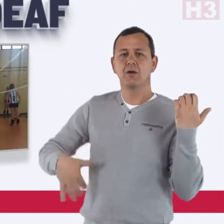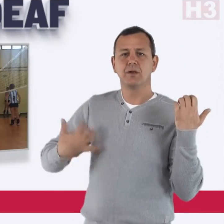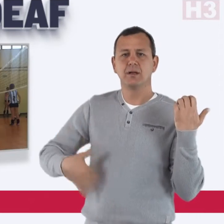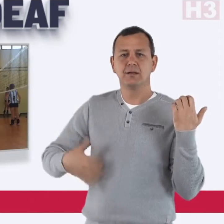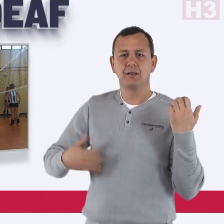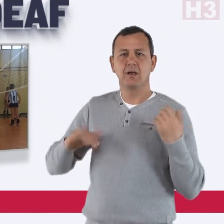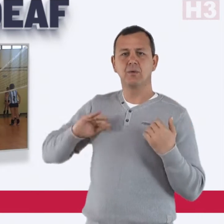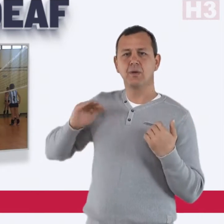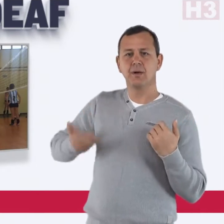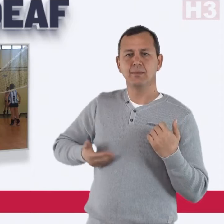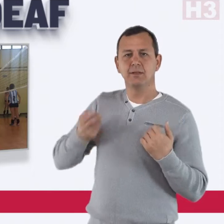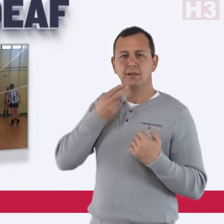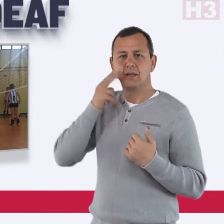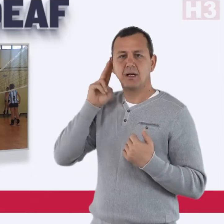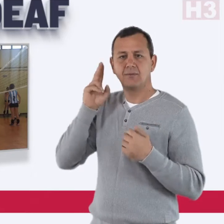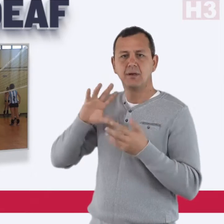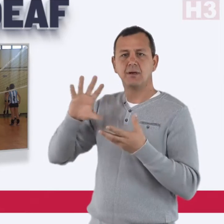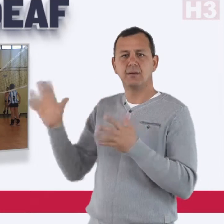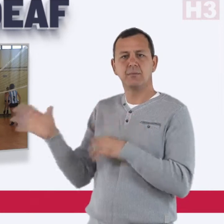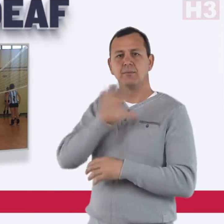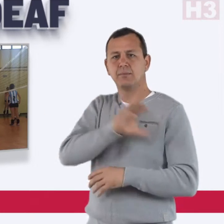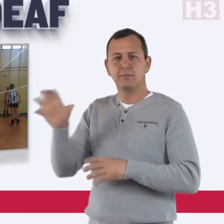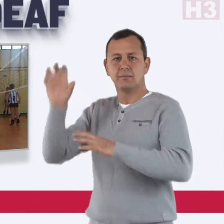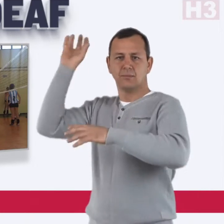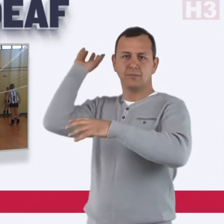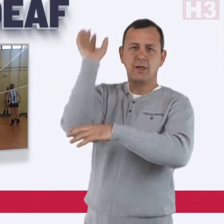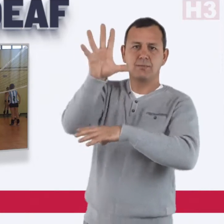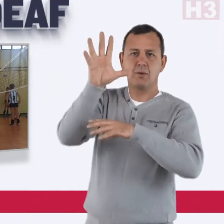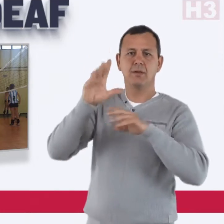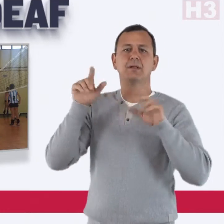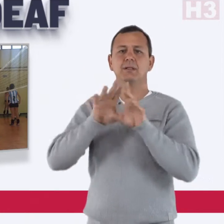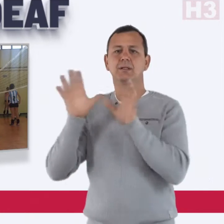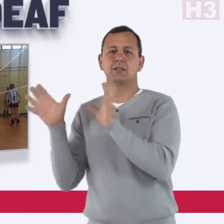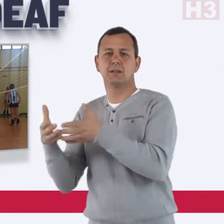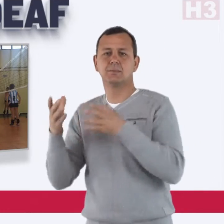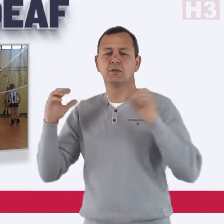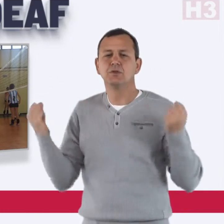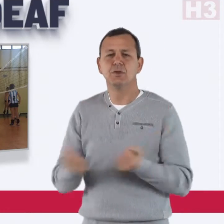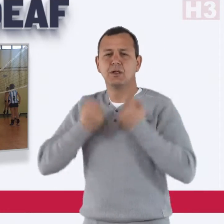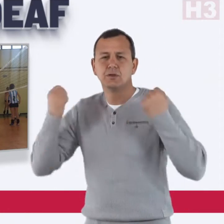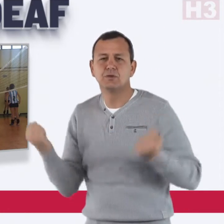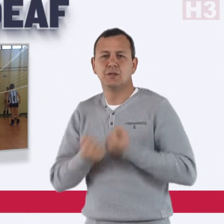Argentina women’s deaf volleyball team has been training